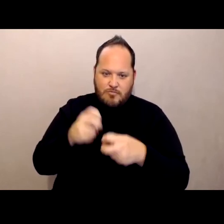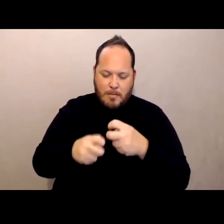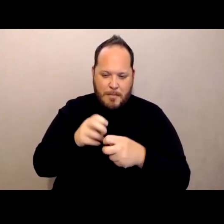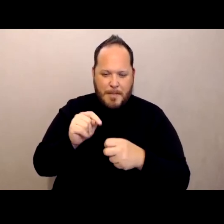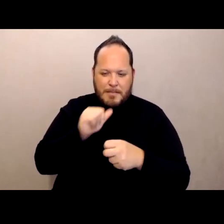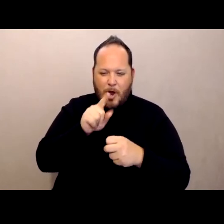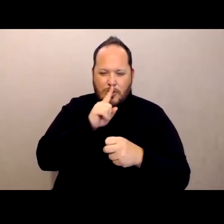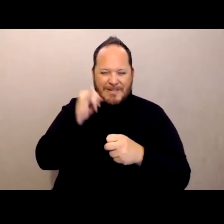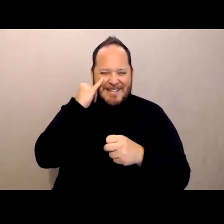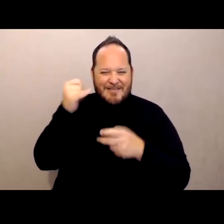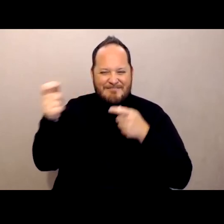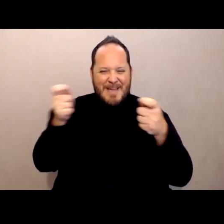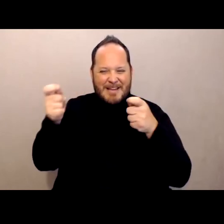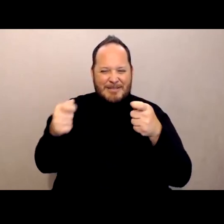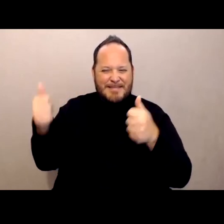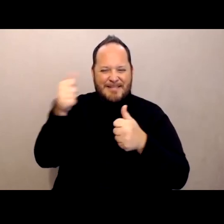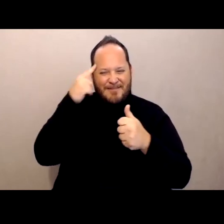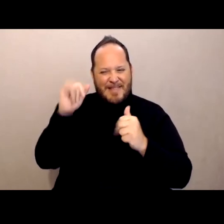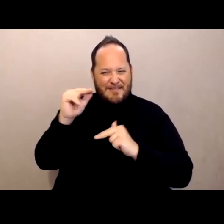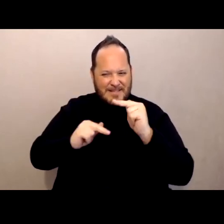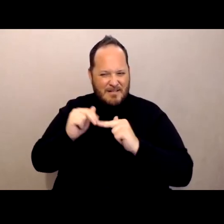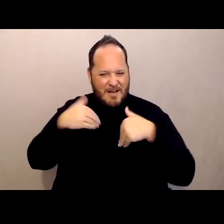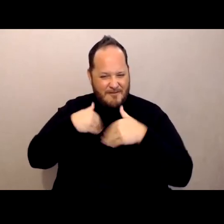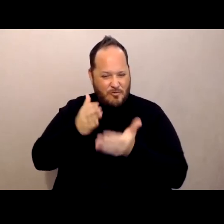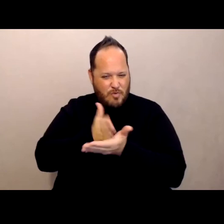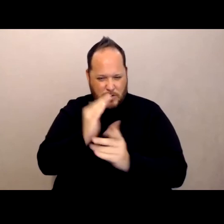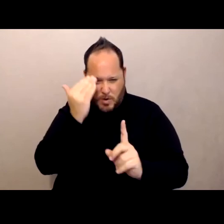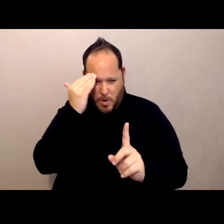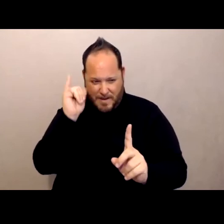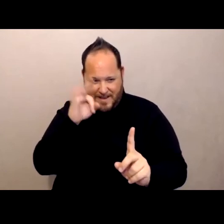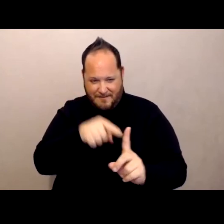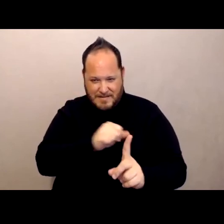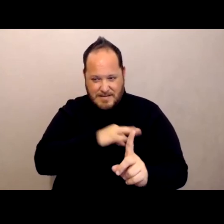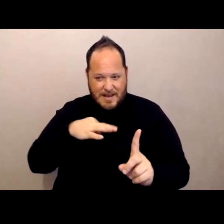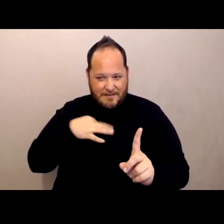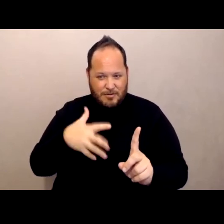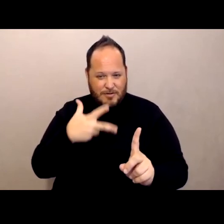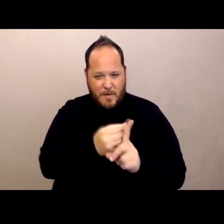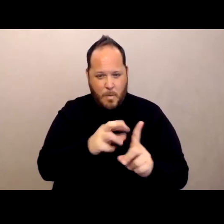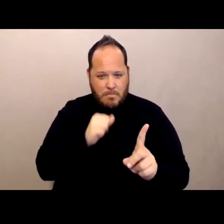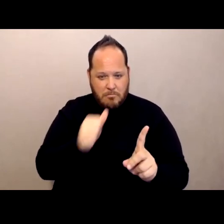whether a staff person has been vaccinated or not. Of course the staff people can voluntarily reveal,